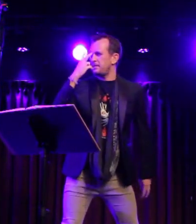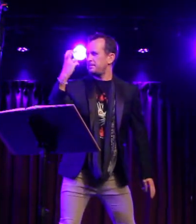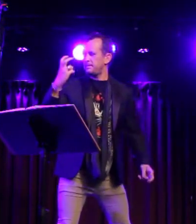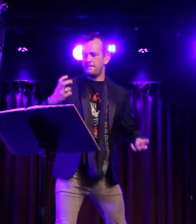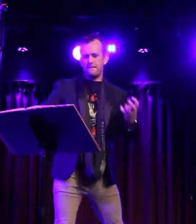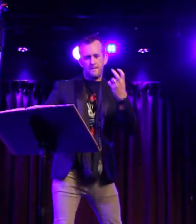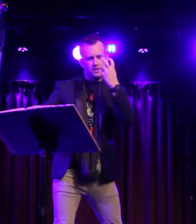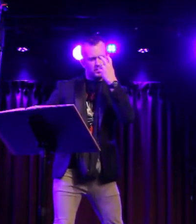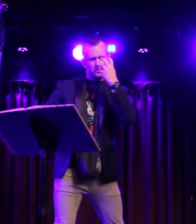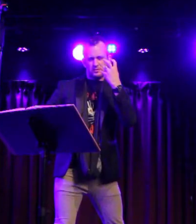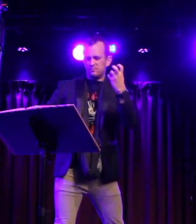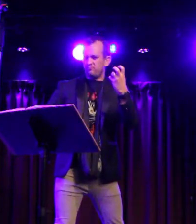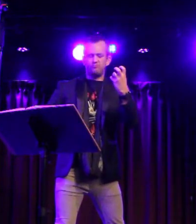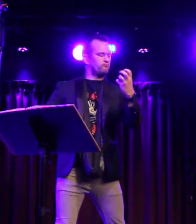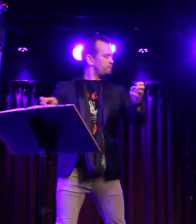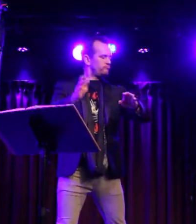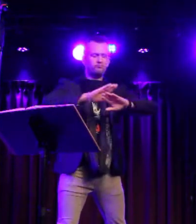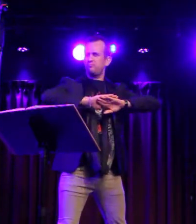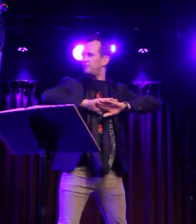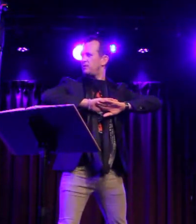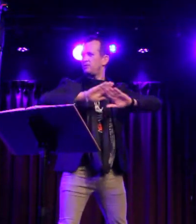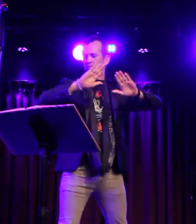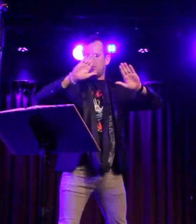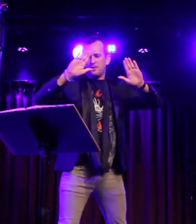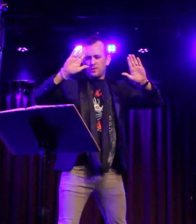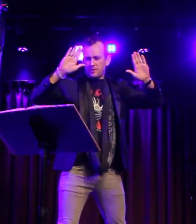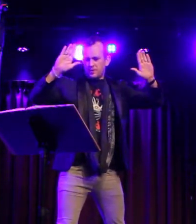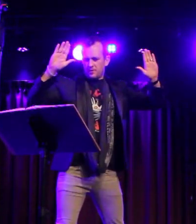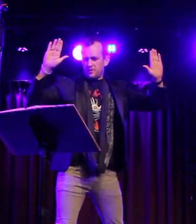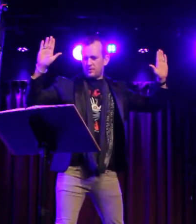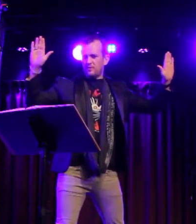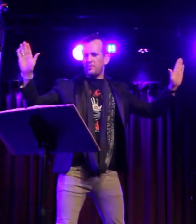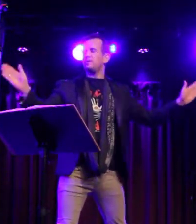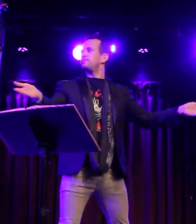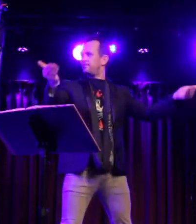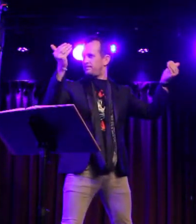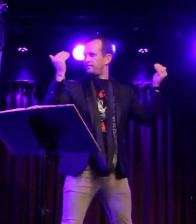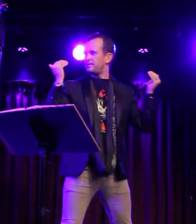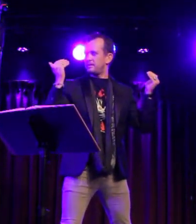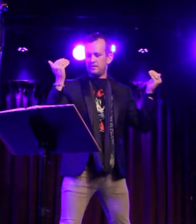Past all thought of if or when